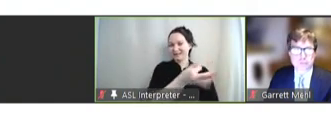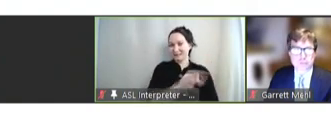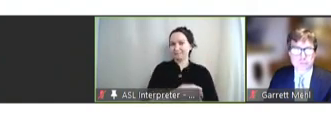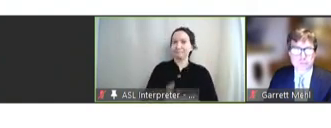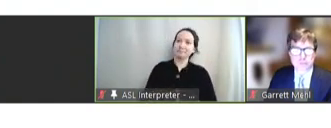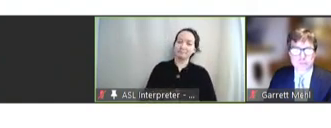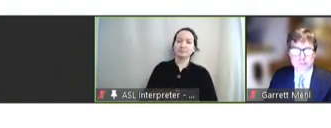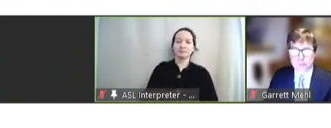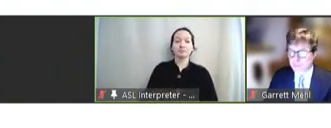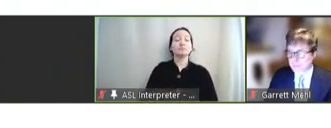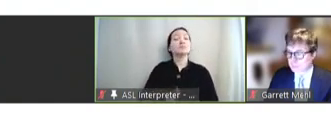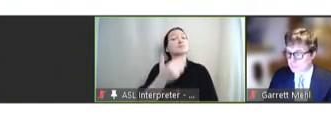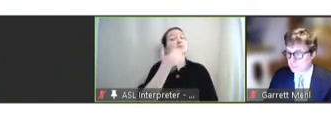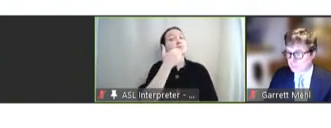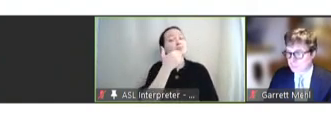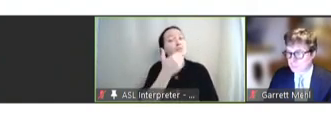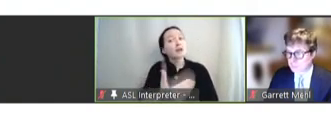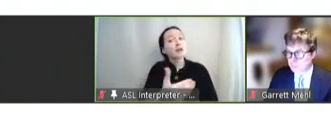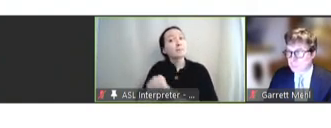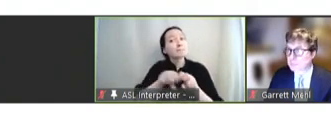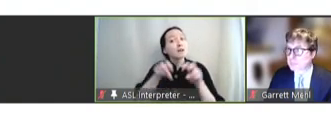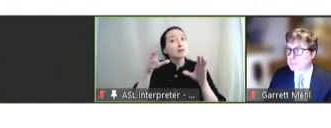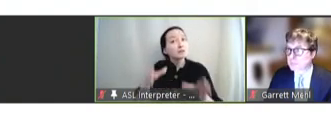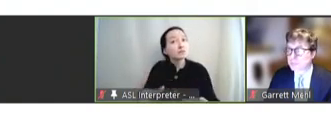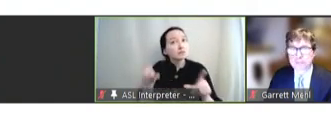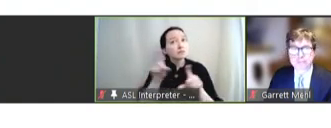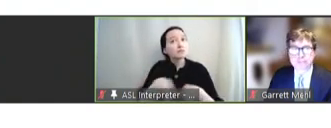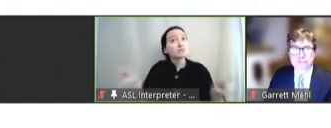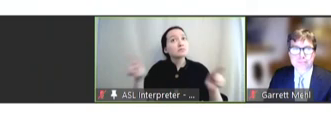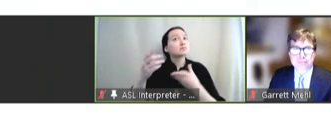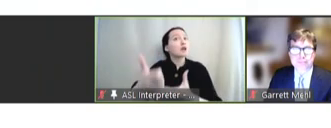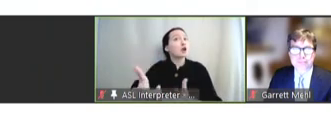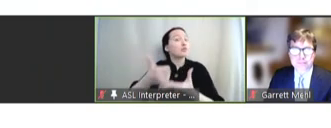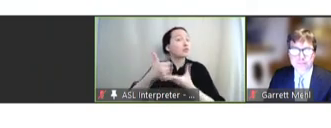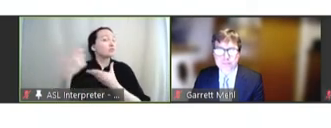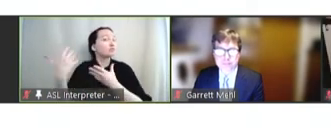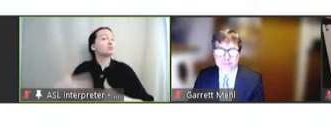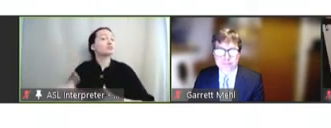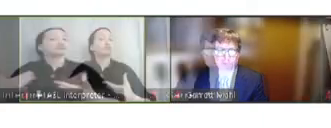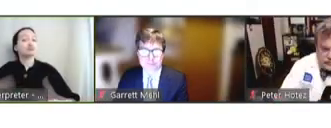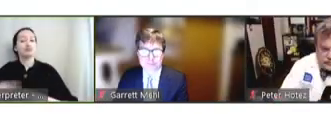And I want to thank our panelists. Very helpful and informative session.